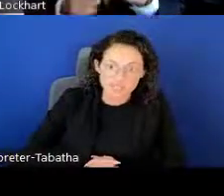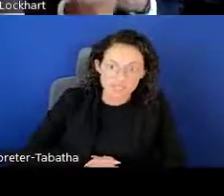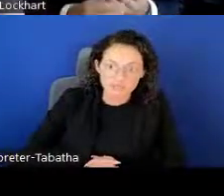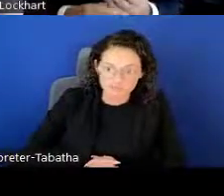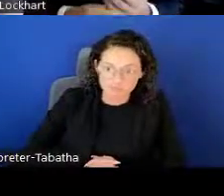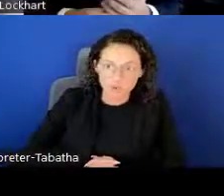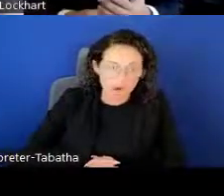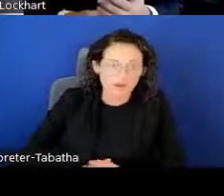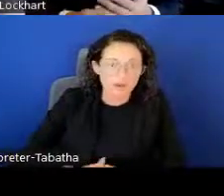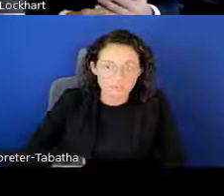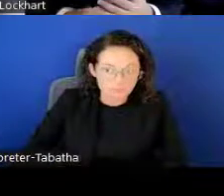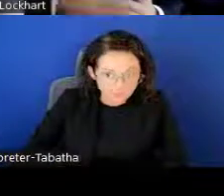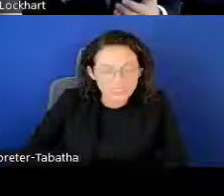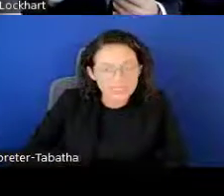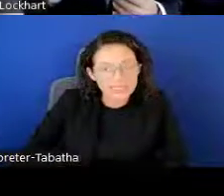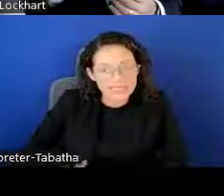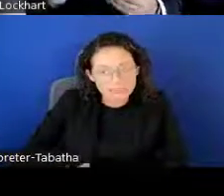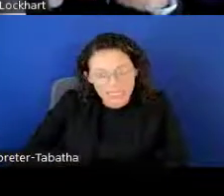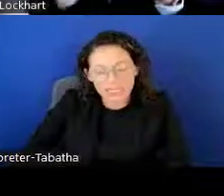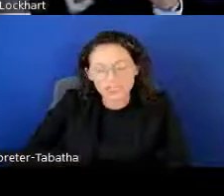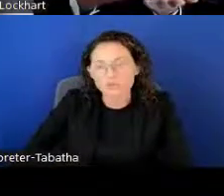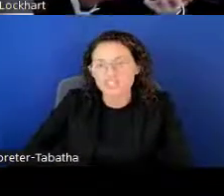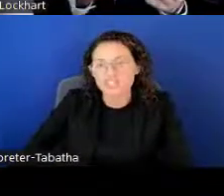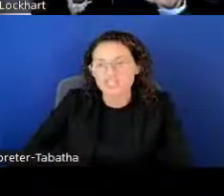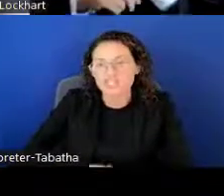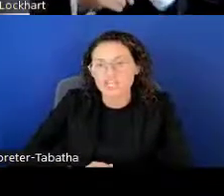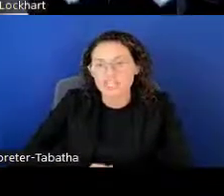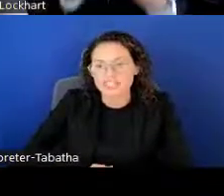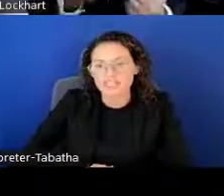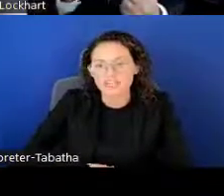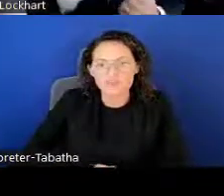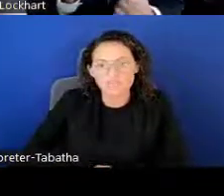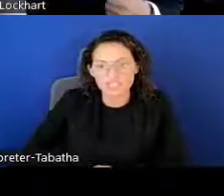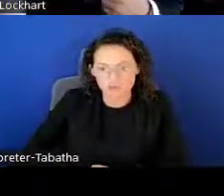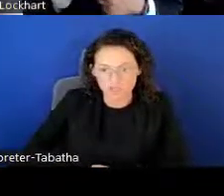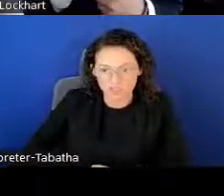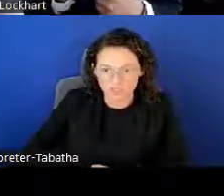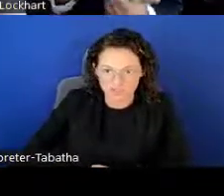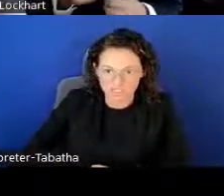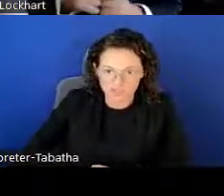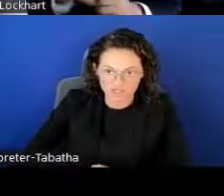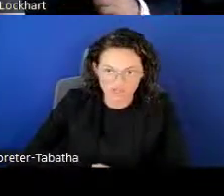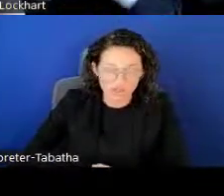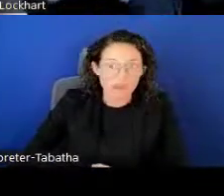that you are really explaining your research and the activities you will be doing in those research.